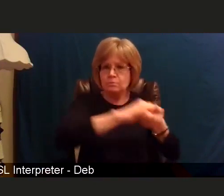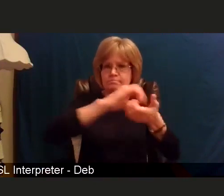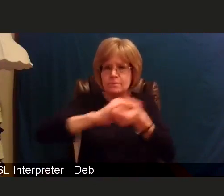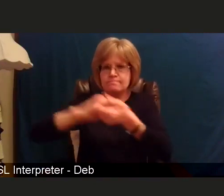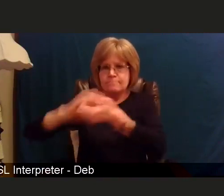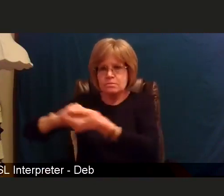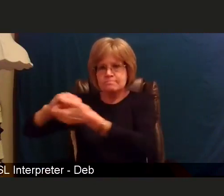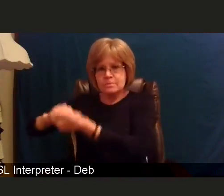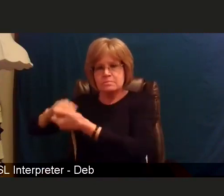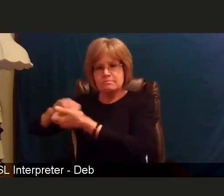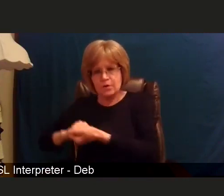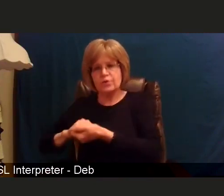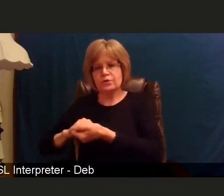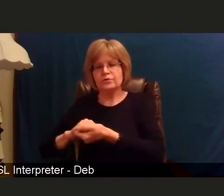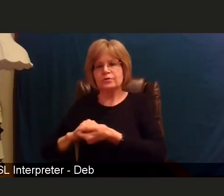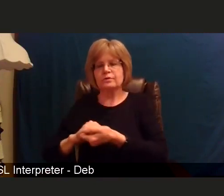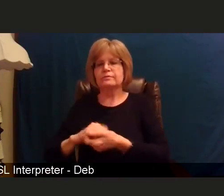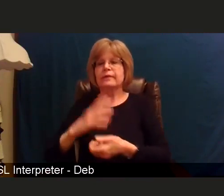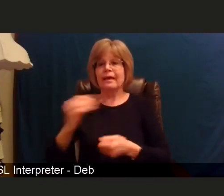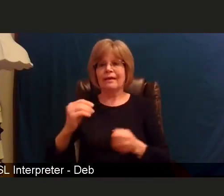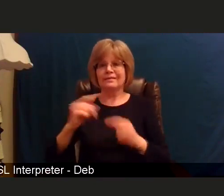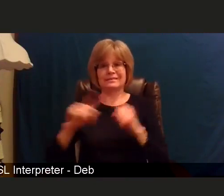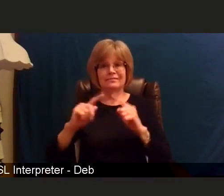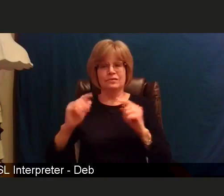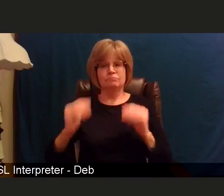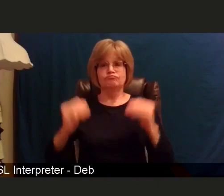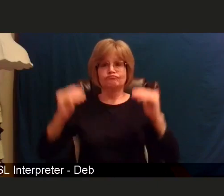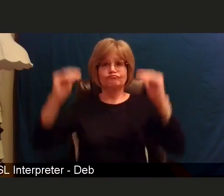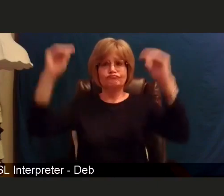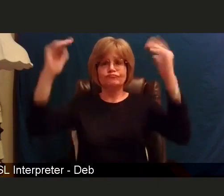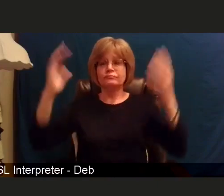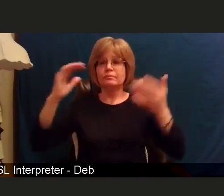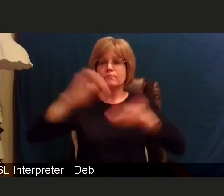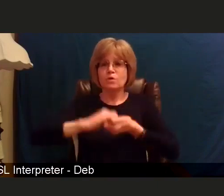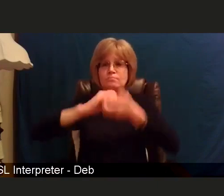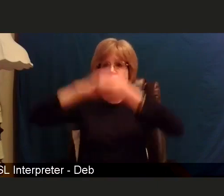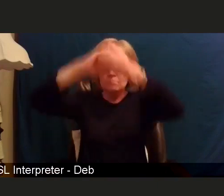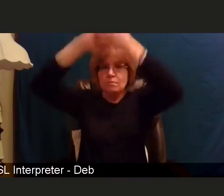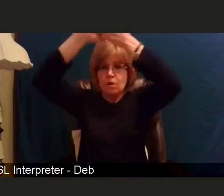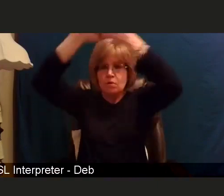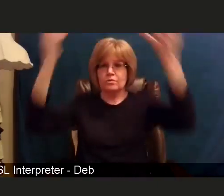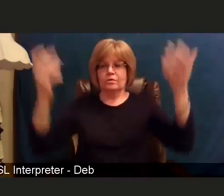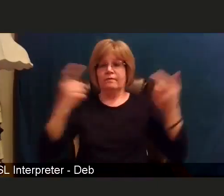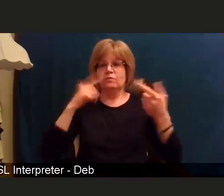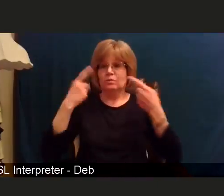and at different levels to be successful, but I do want you to know that Beebe has already